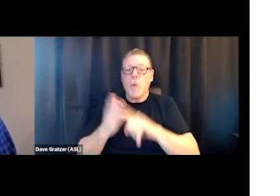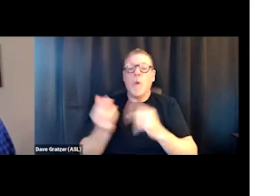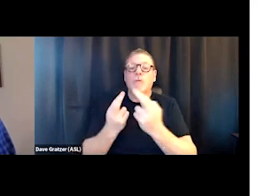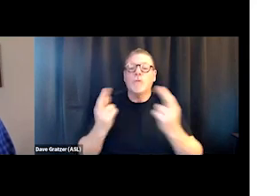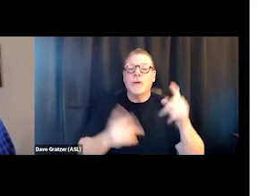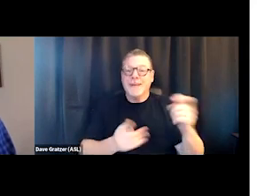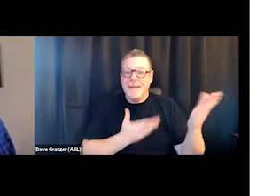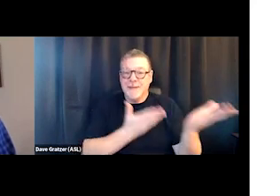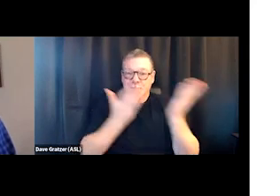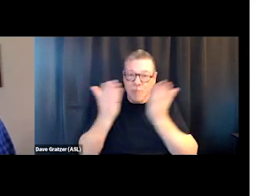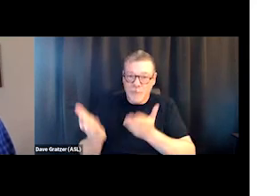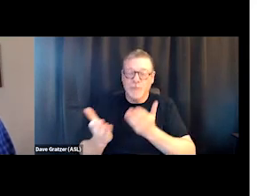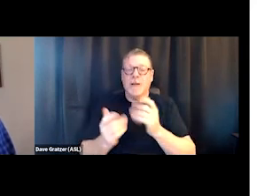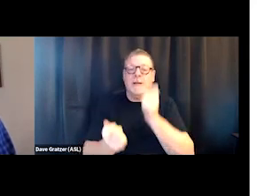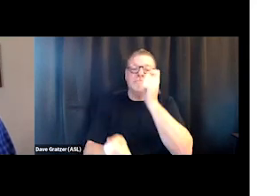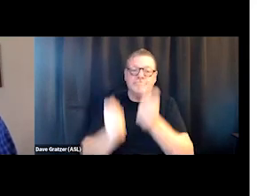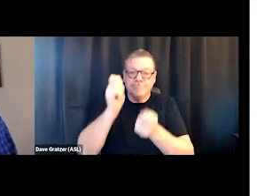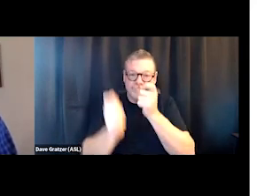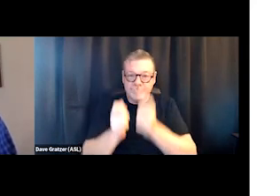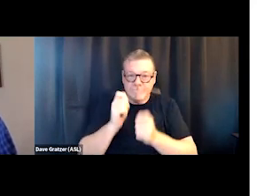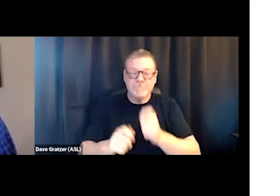and trying to be adaptable and being a good partner